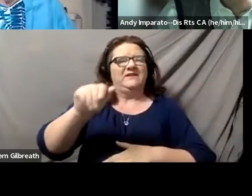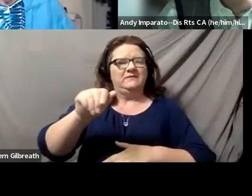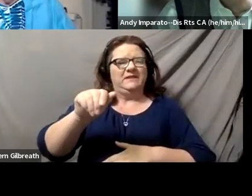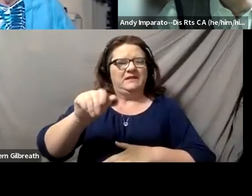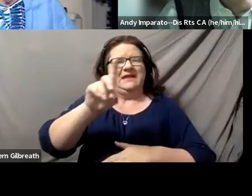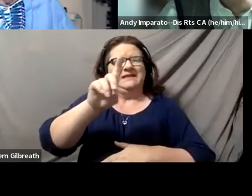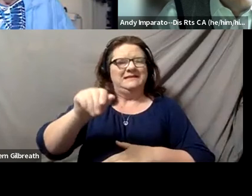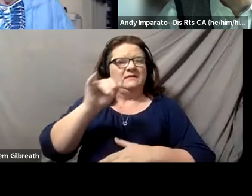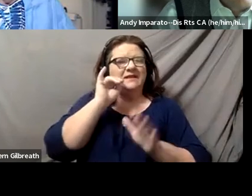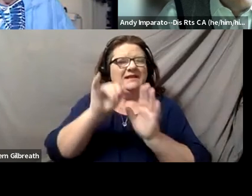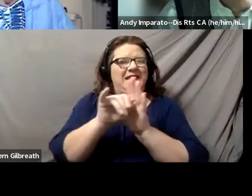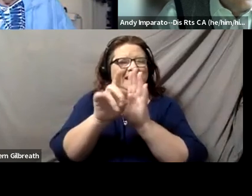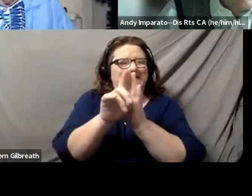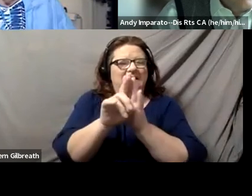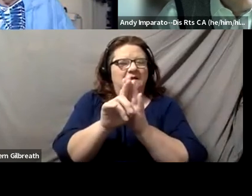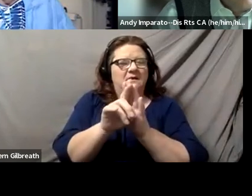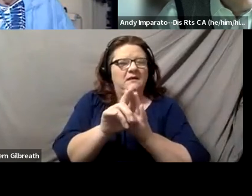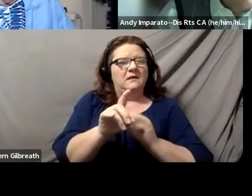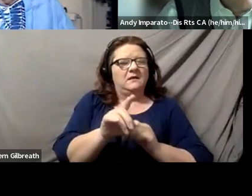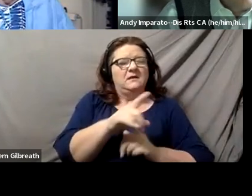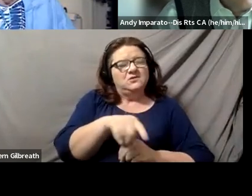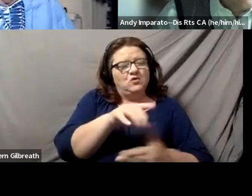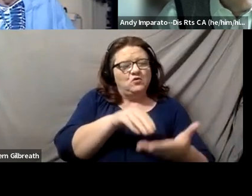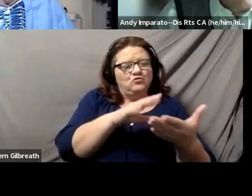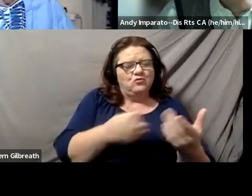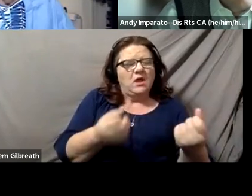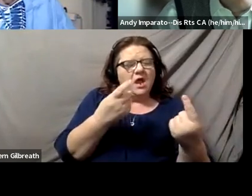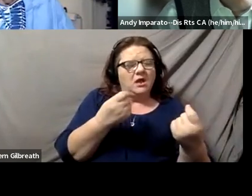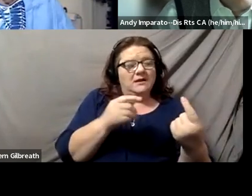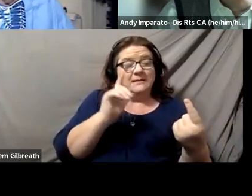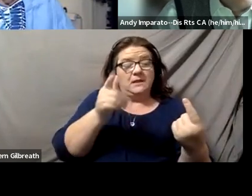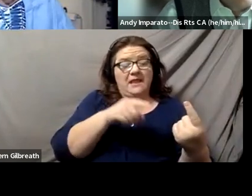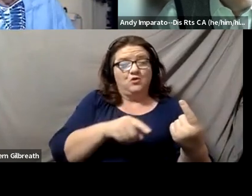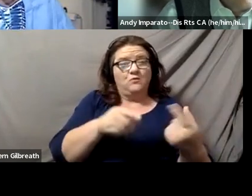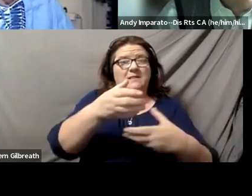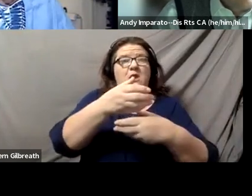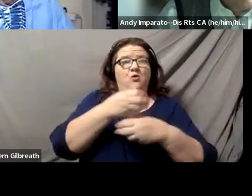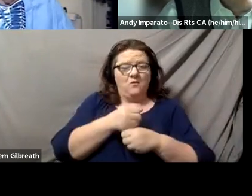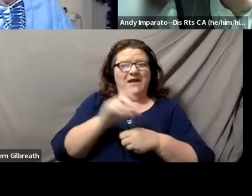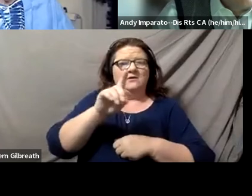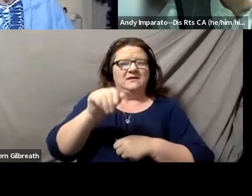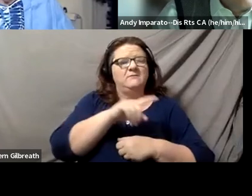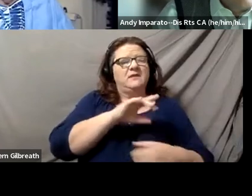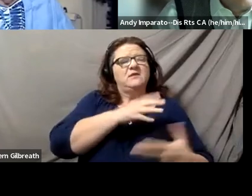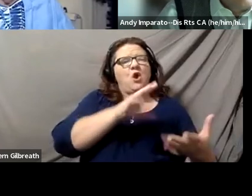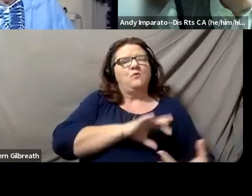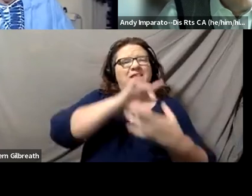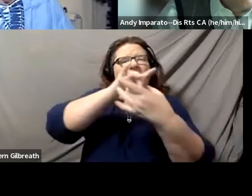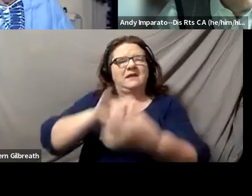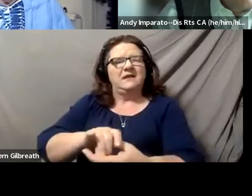where they understand, as they acquire a disability identity, that they are connected to a rich and diverse movement,